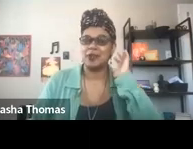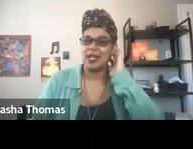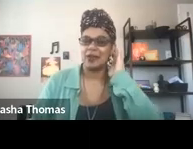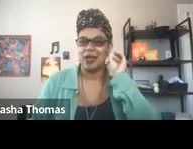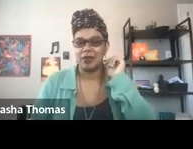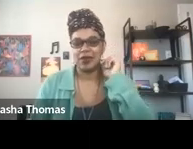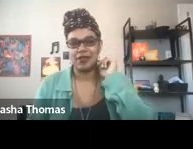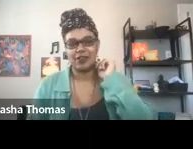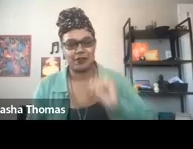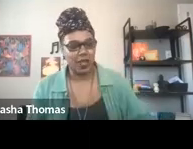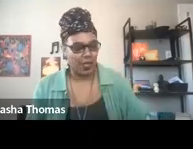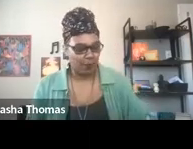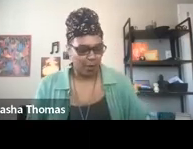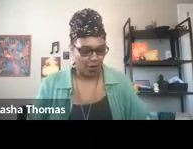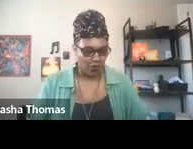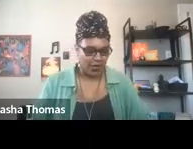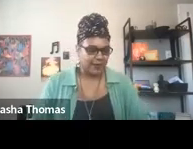to my head wrap carved out of bone.